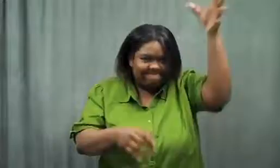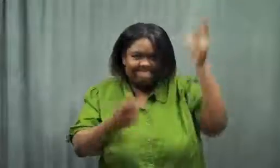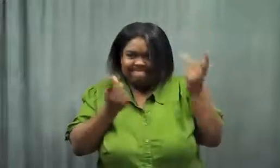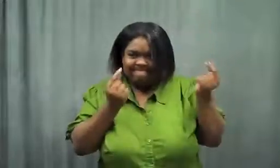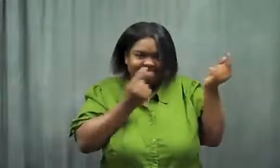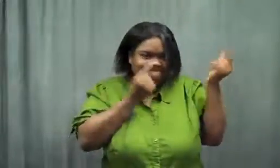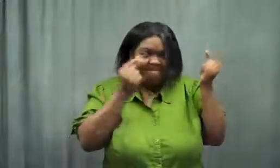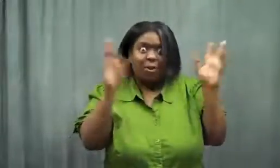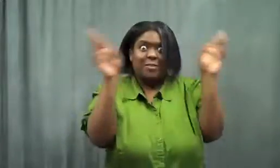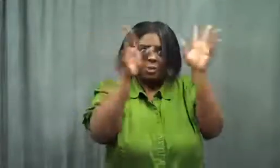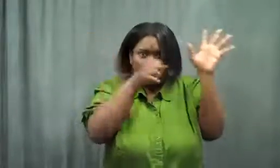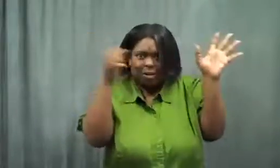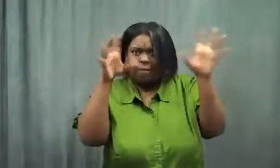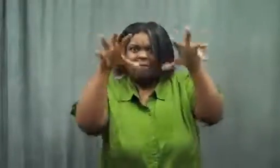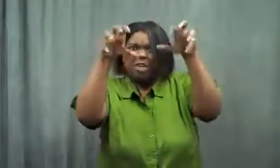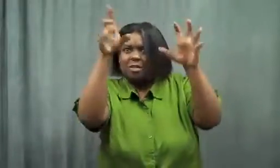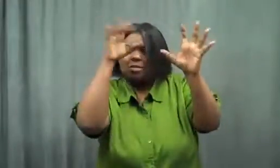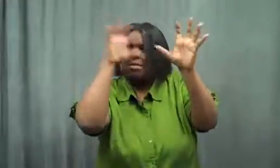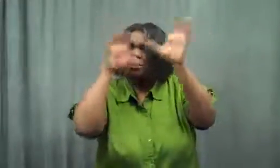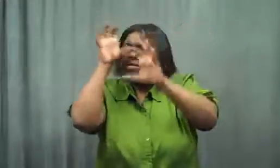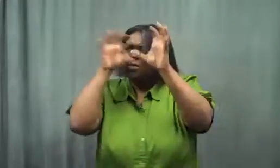I looked through the refrigerator and freezer. There wasn't any there.